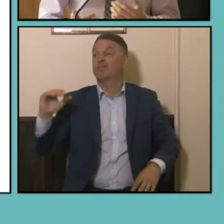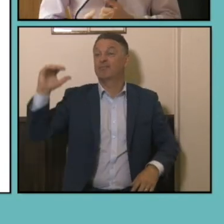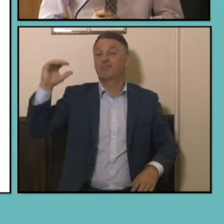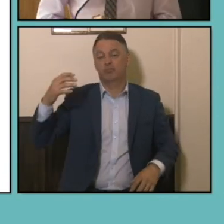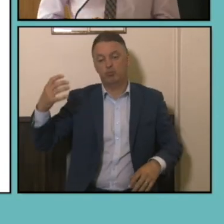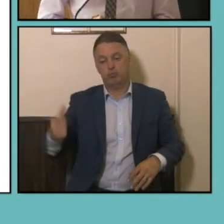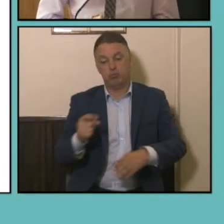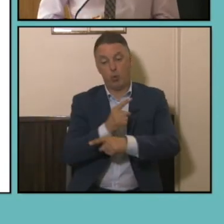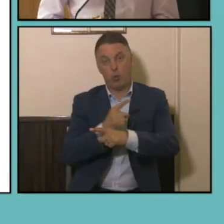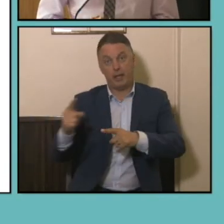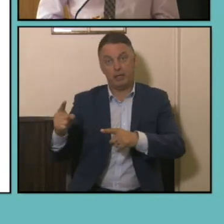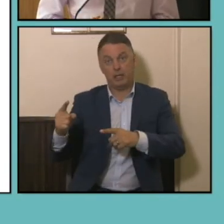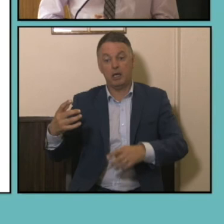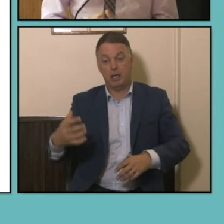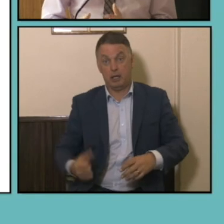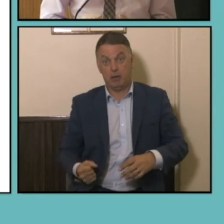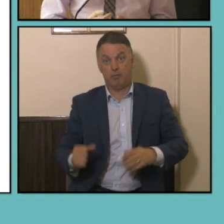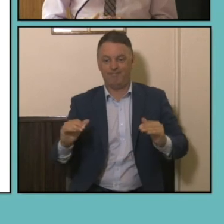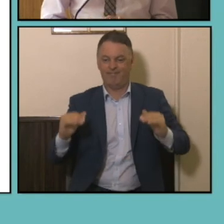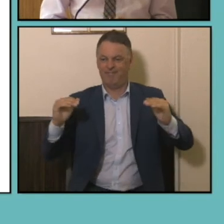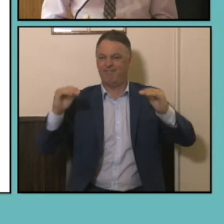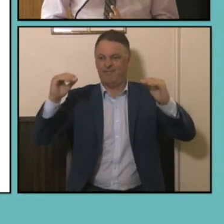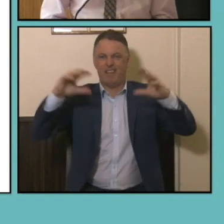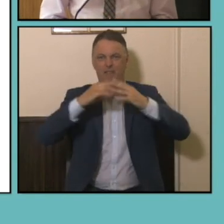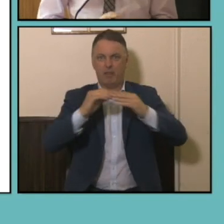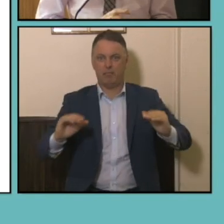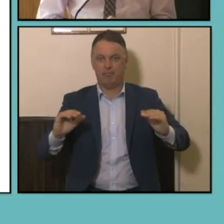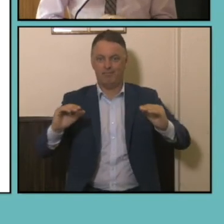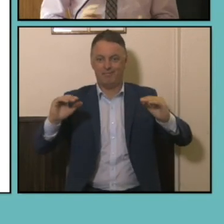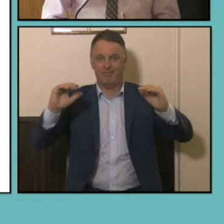income so especially when you look at the contrast between bachelor degree and